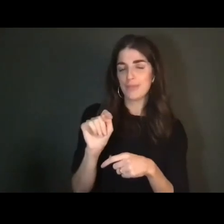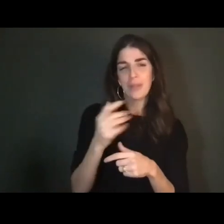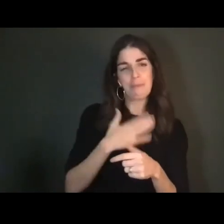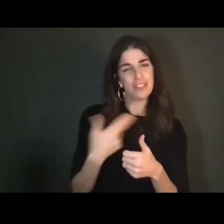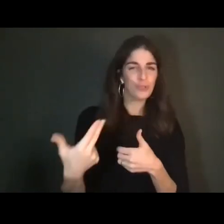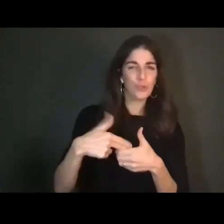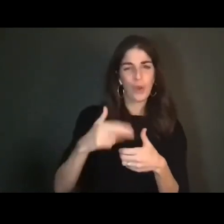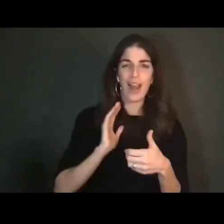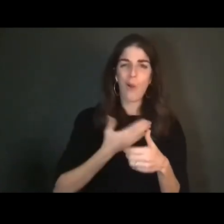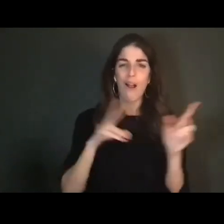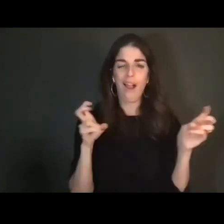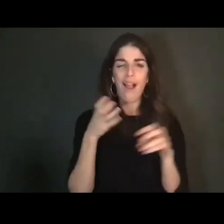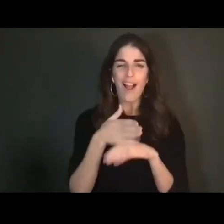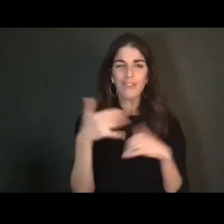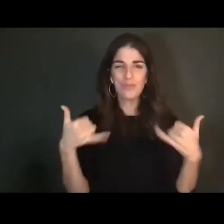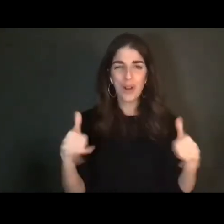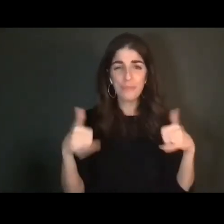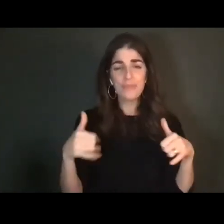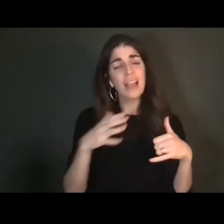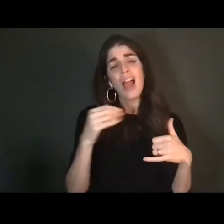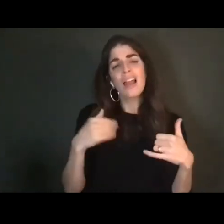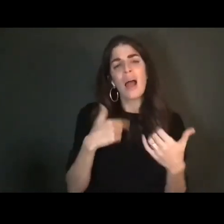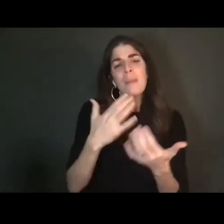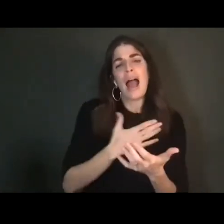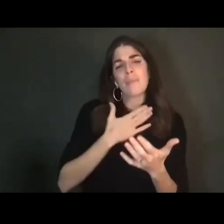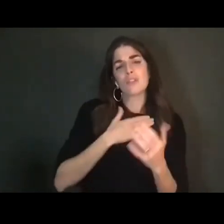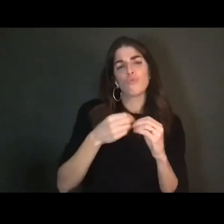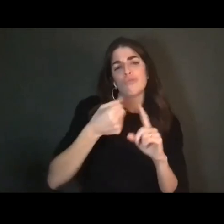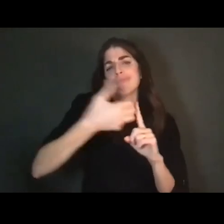and afterparty, and I’m happy to talk about this project more at length, but the very